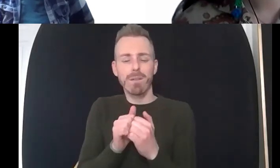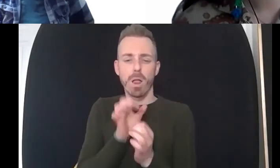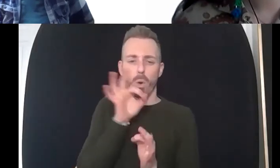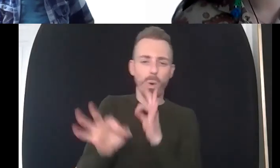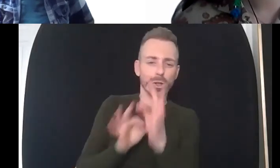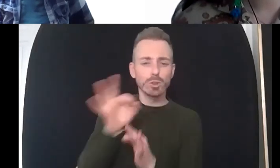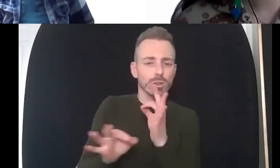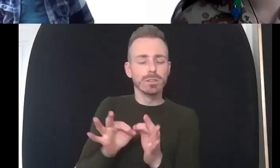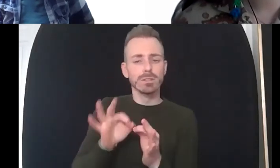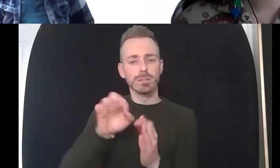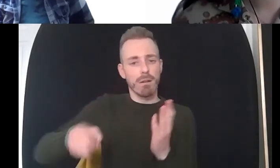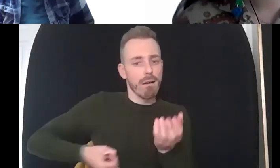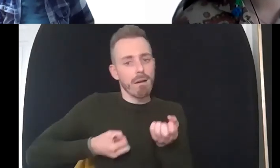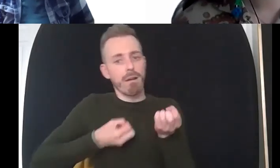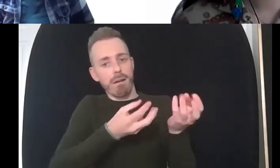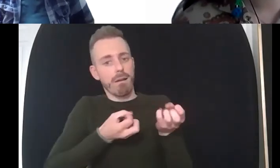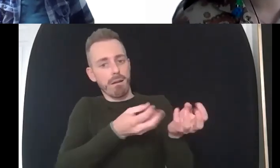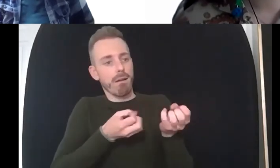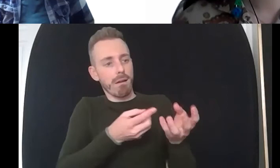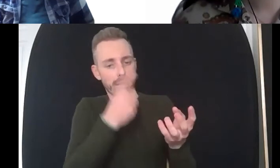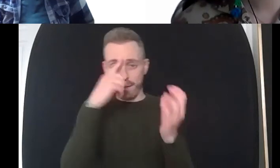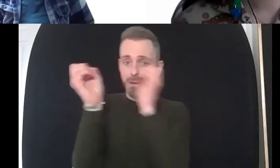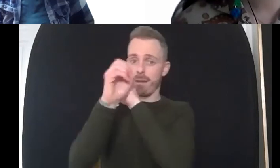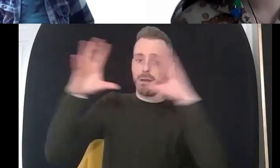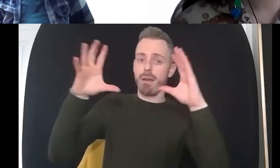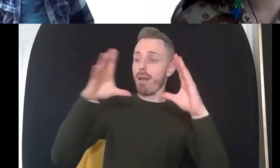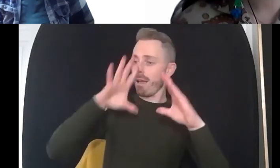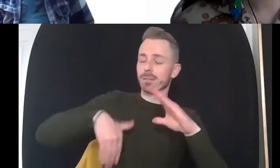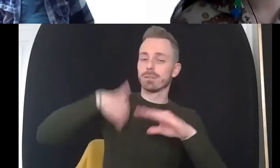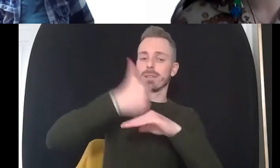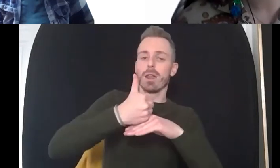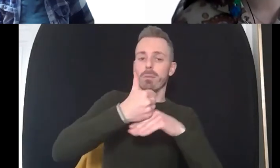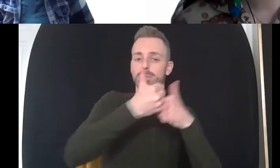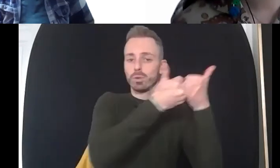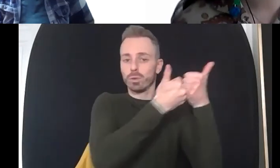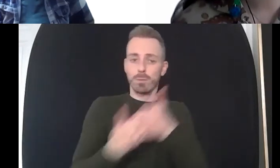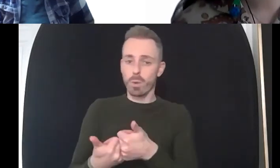what questions they want to be asked first yeah before we can listen definitely definitely